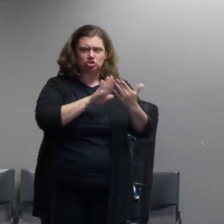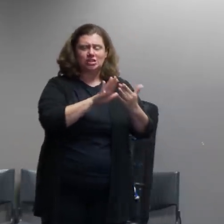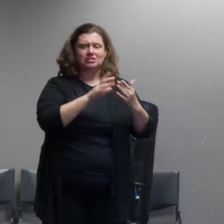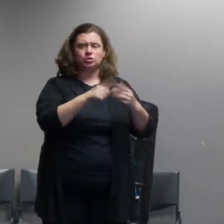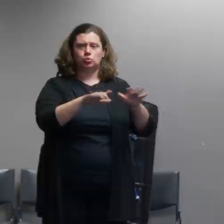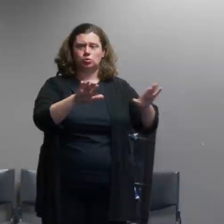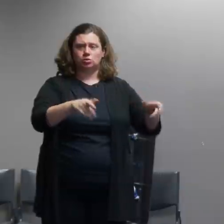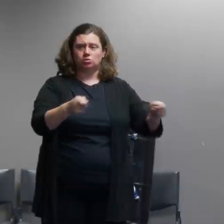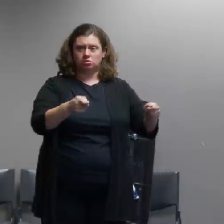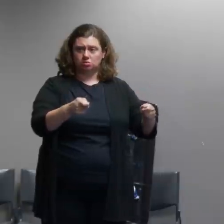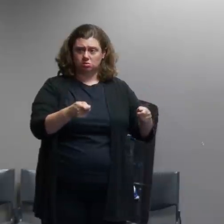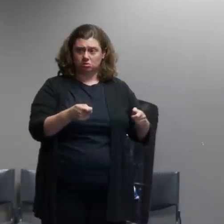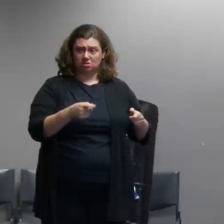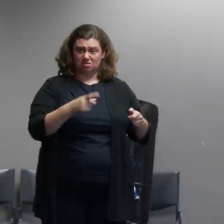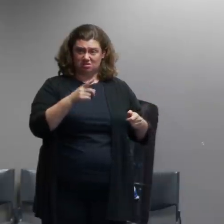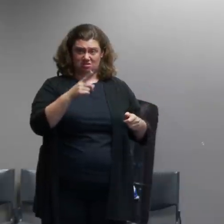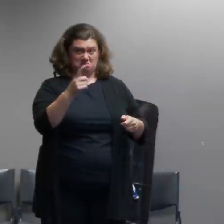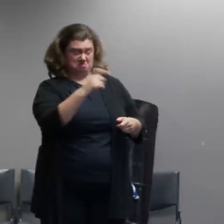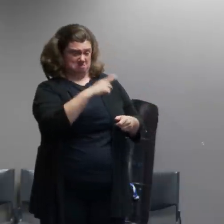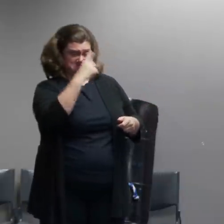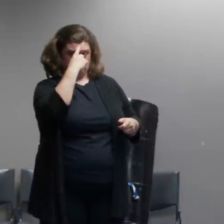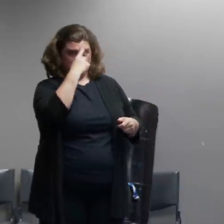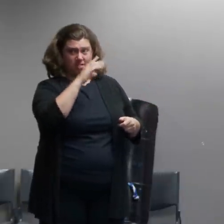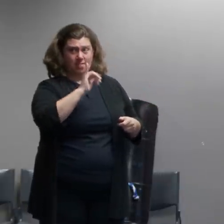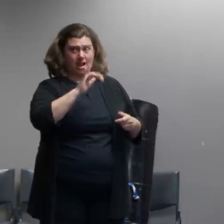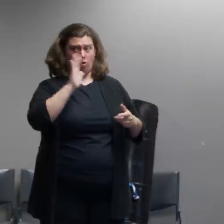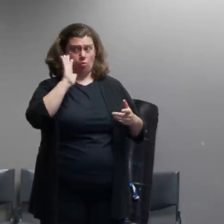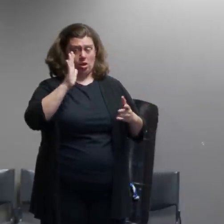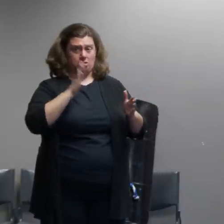how you're investigating this i know